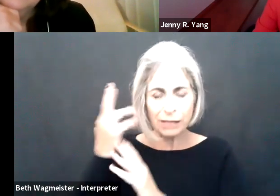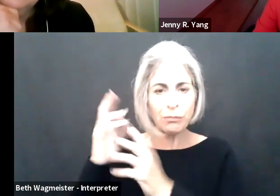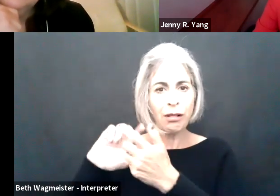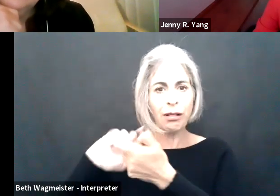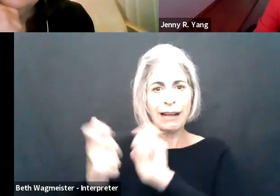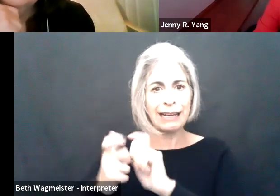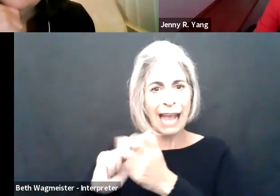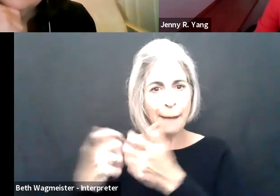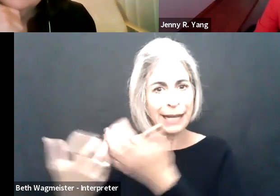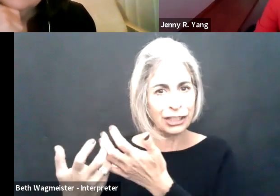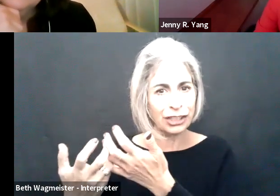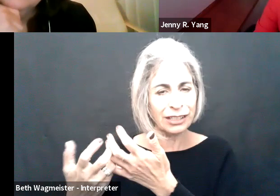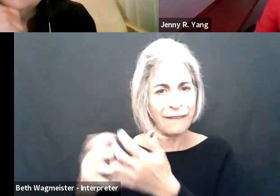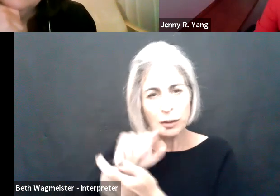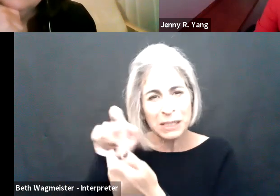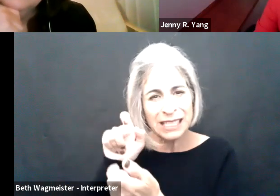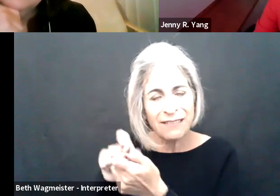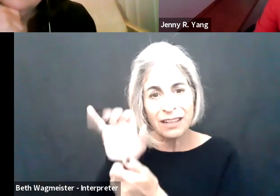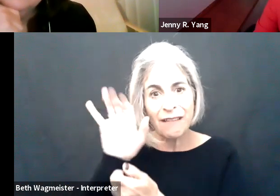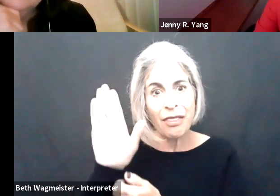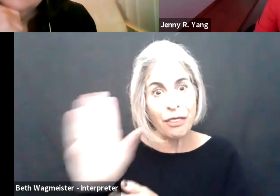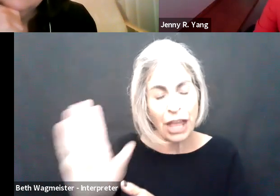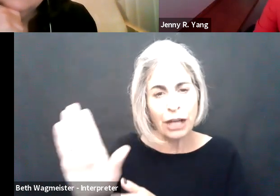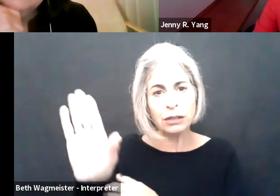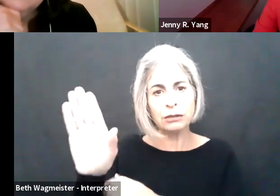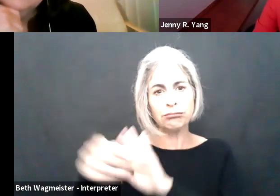conditions may request reasonable accommodations based on specific